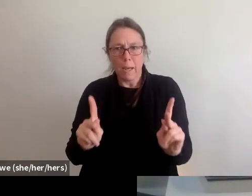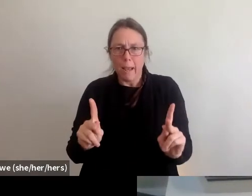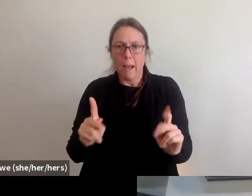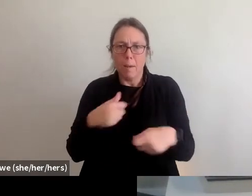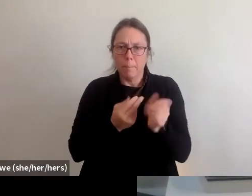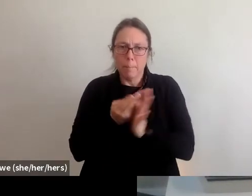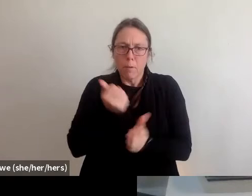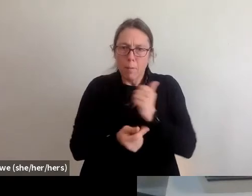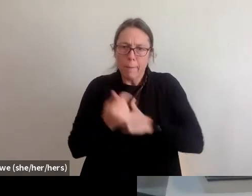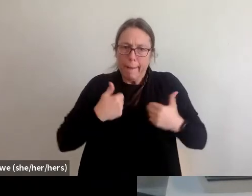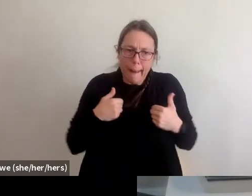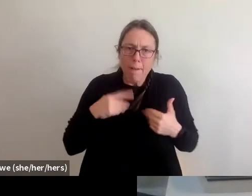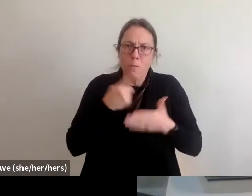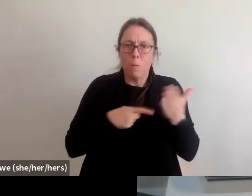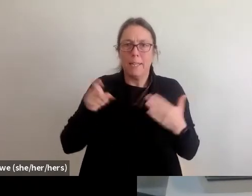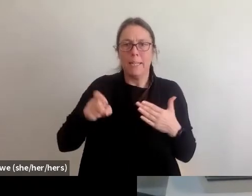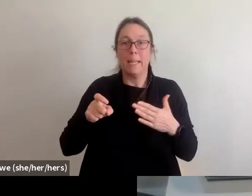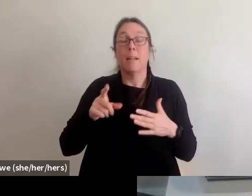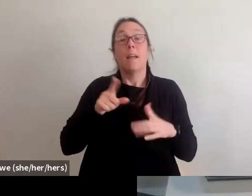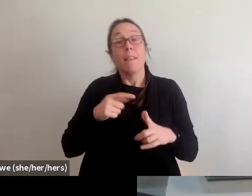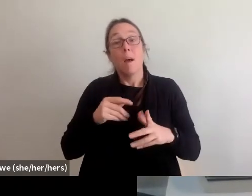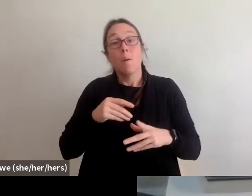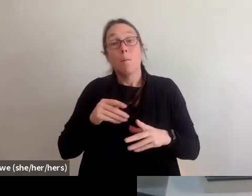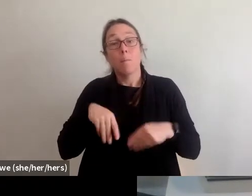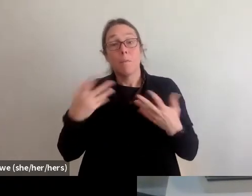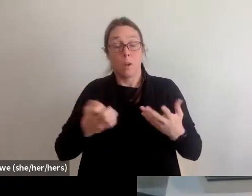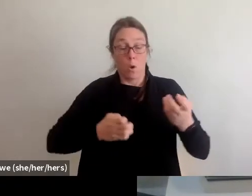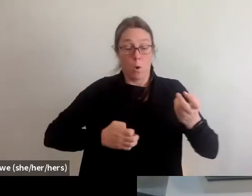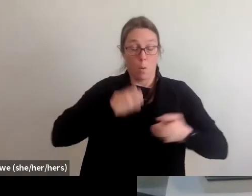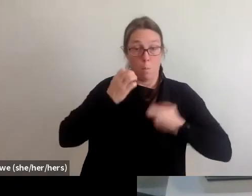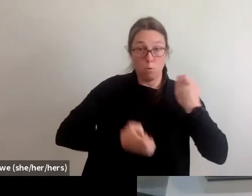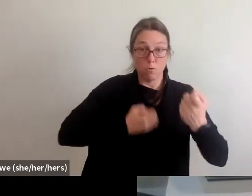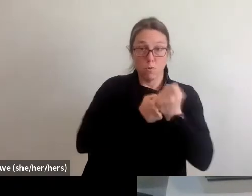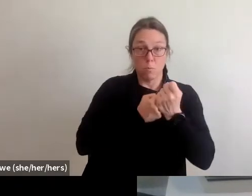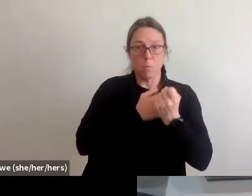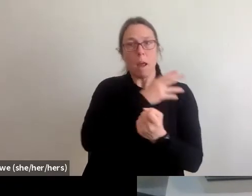And that kind of both emotionally provide support as well as very real support on the ground.